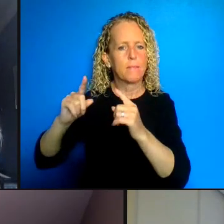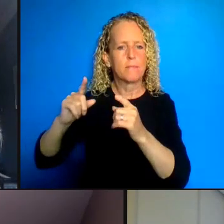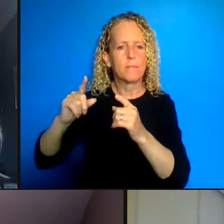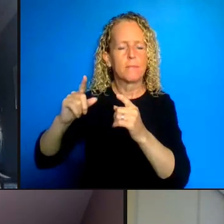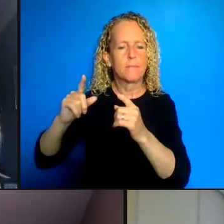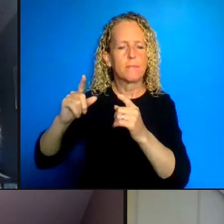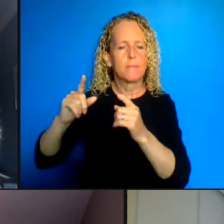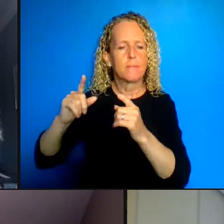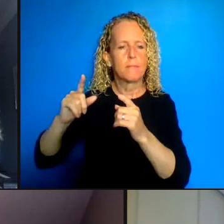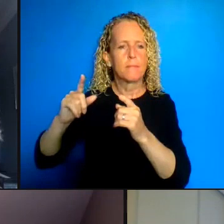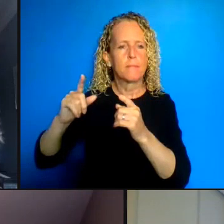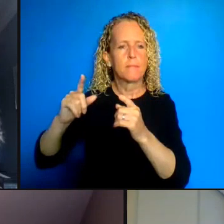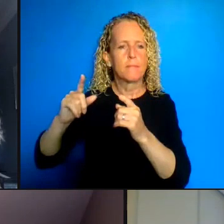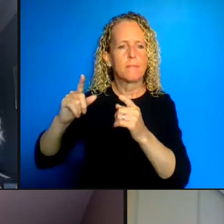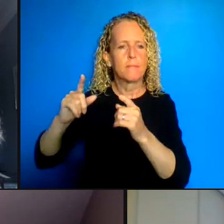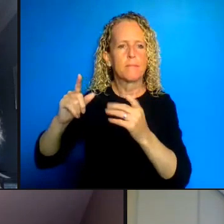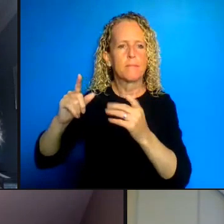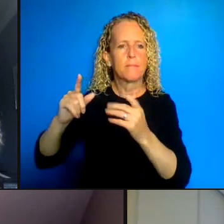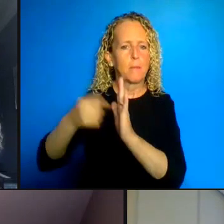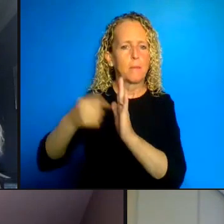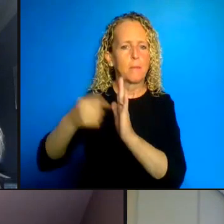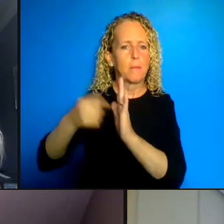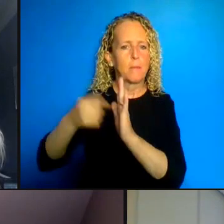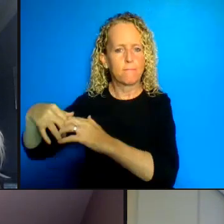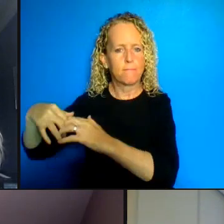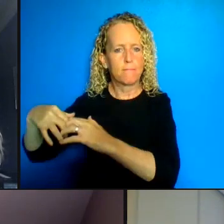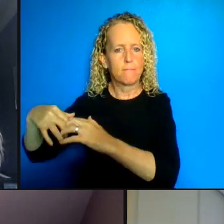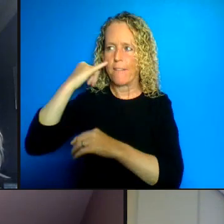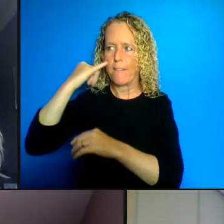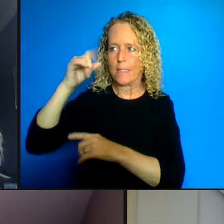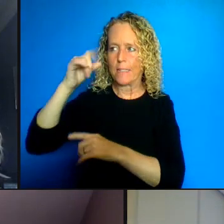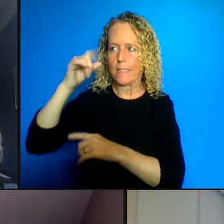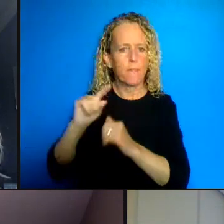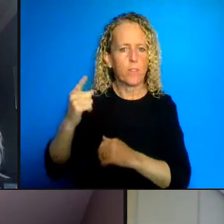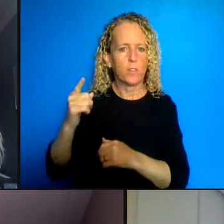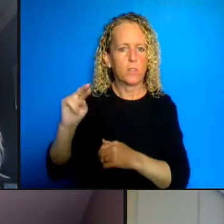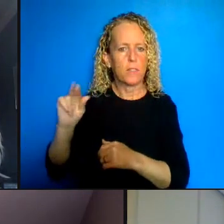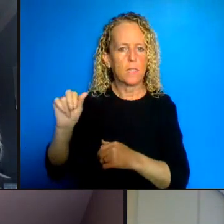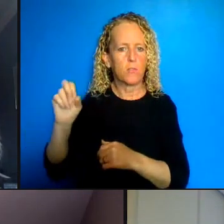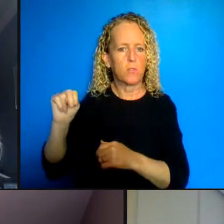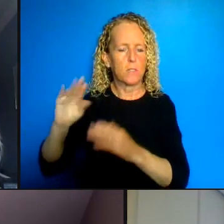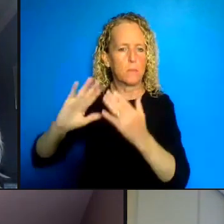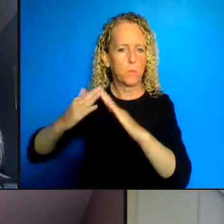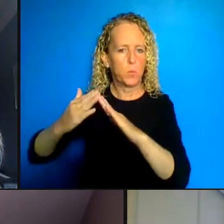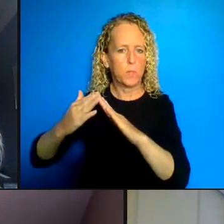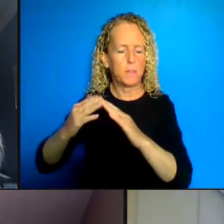the First Nation communities and we're also seeing some tension points with